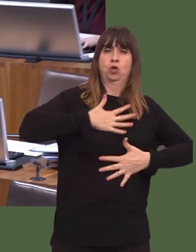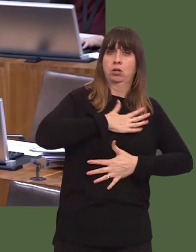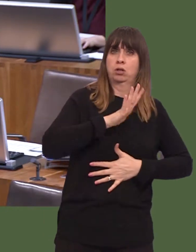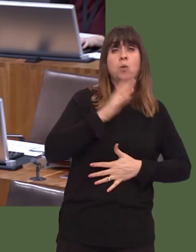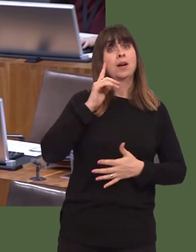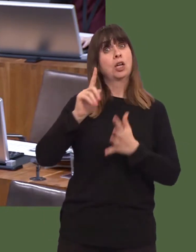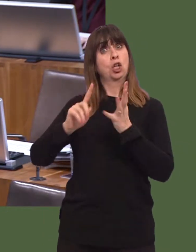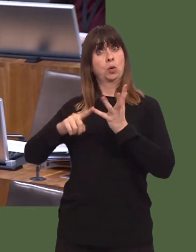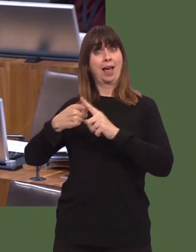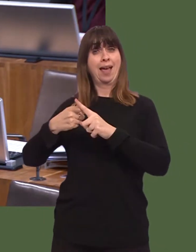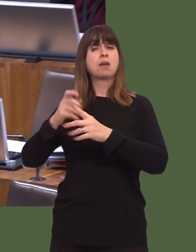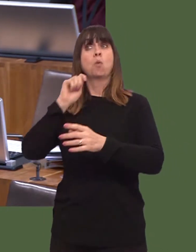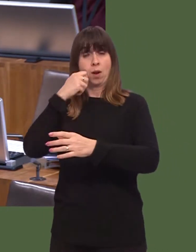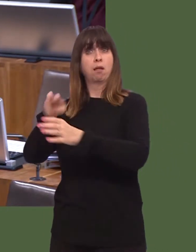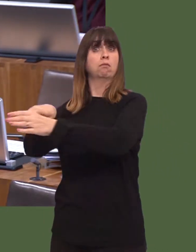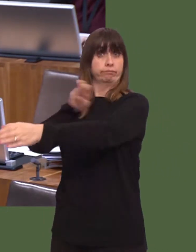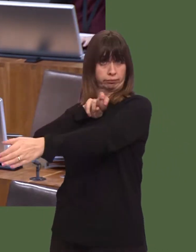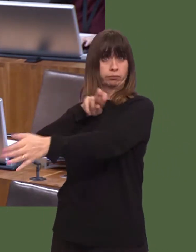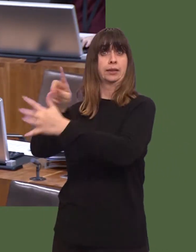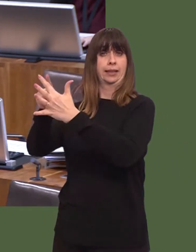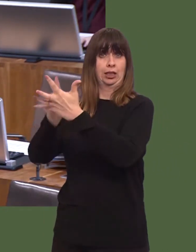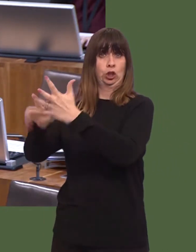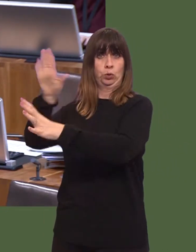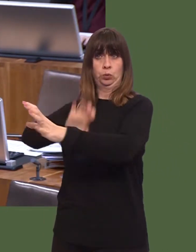we have in place a structure that reflects a proper partnership of the four nations within